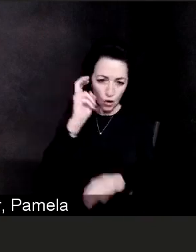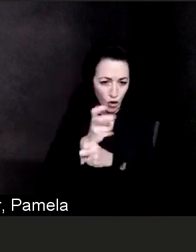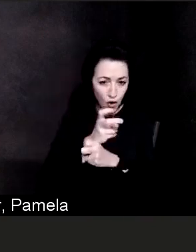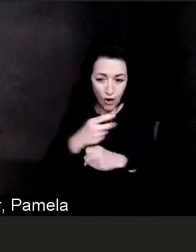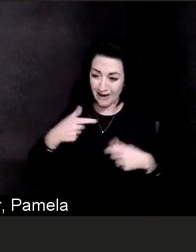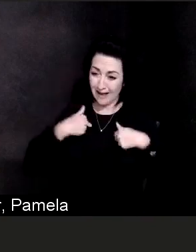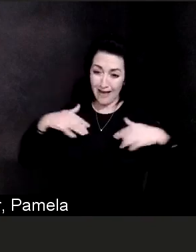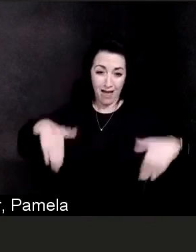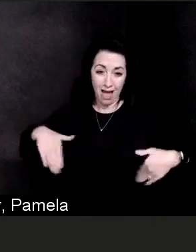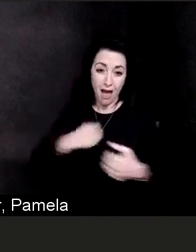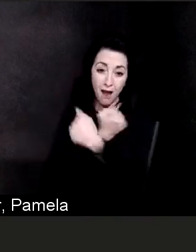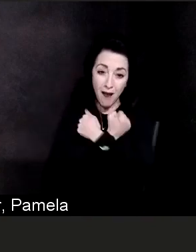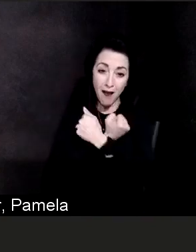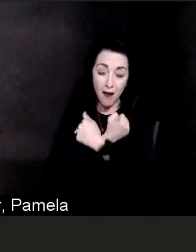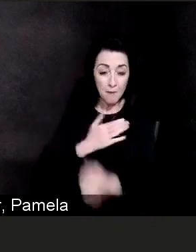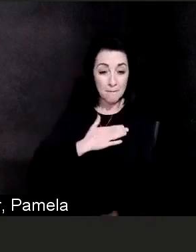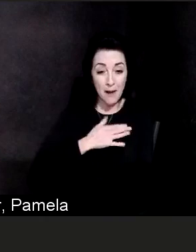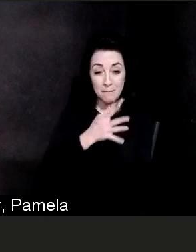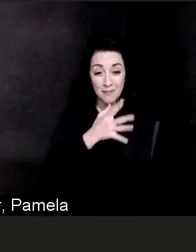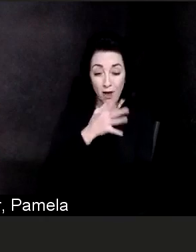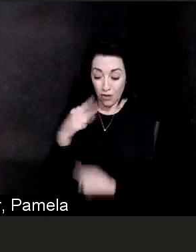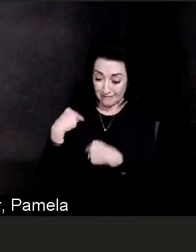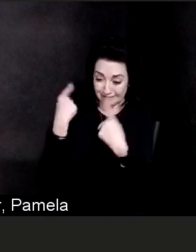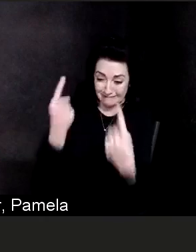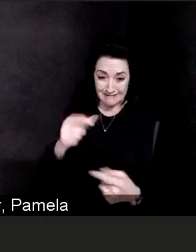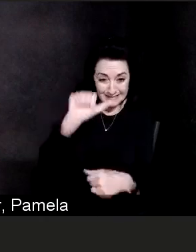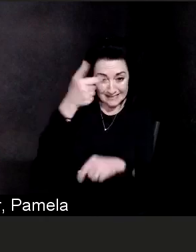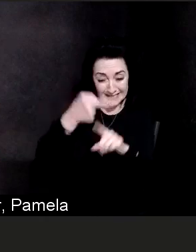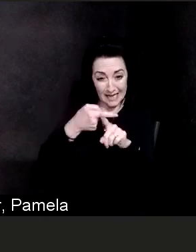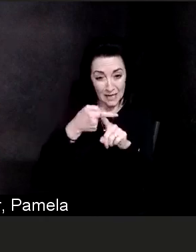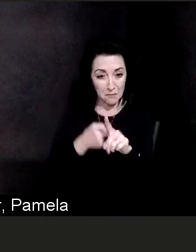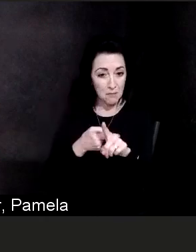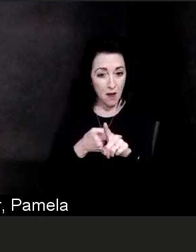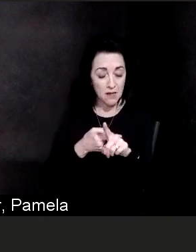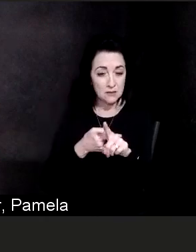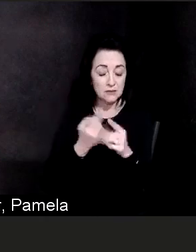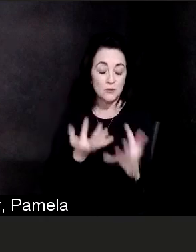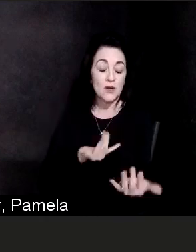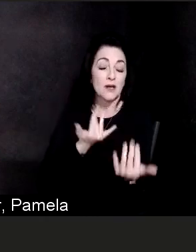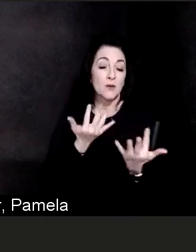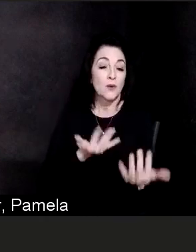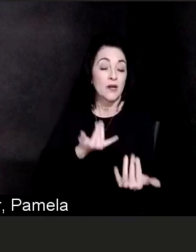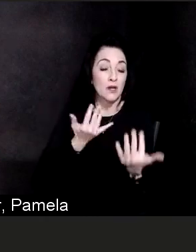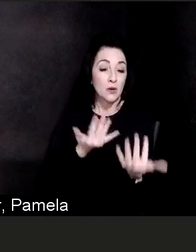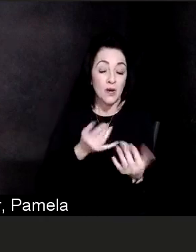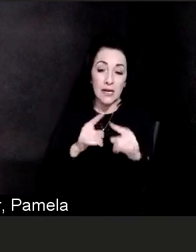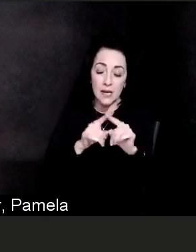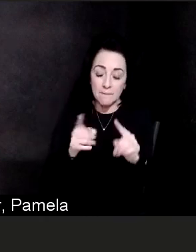Everybody, we're all in this together, the vaccine works. The vaccine will help us,